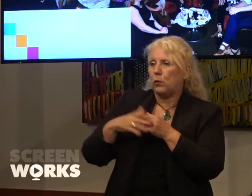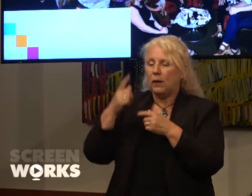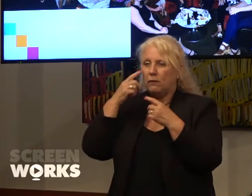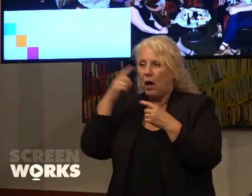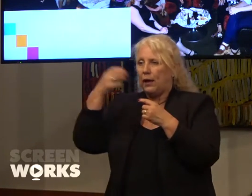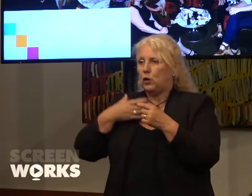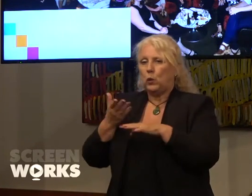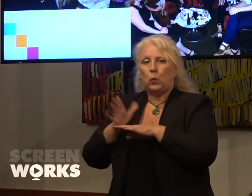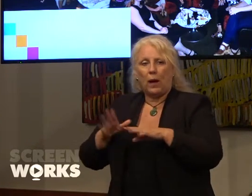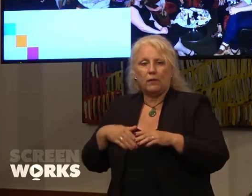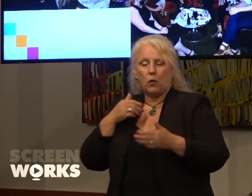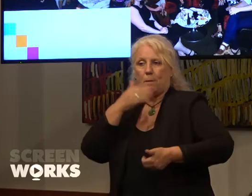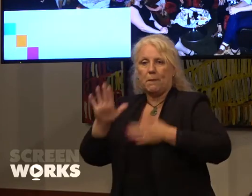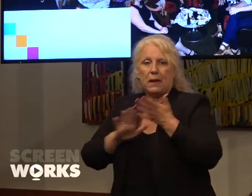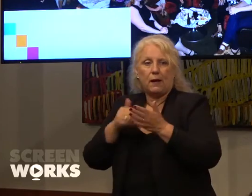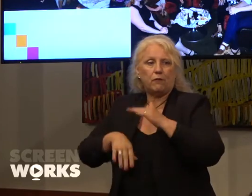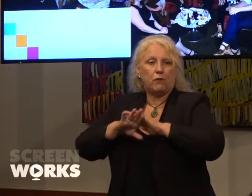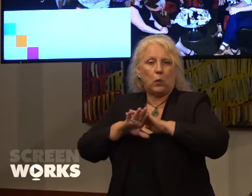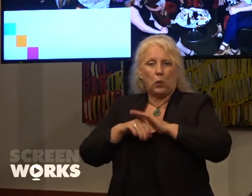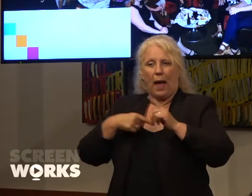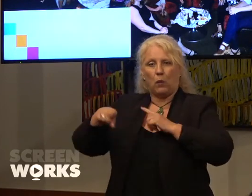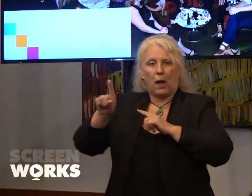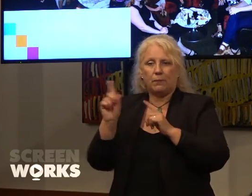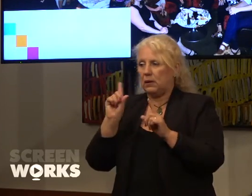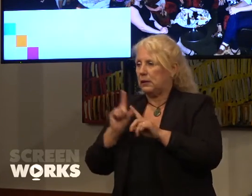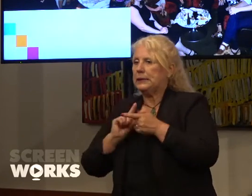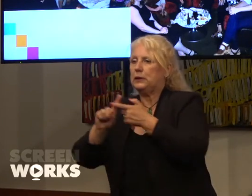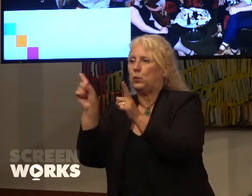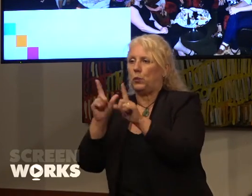meaningful outcomes and continue to build on what we do. Thank you.